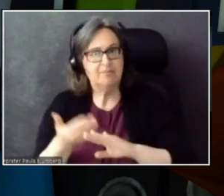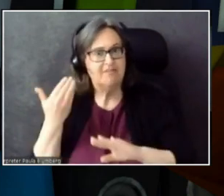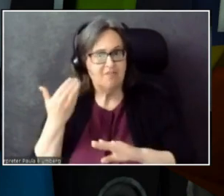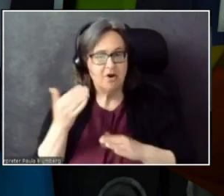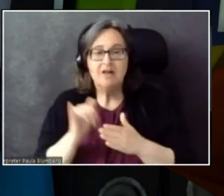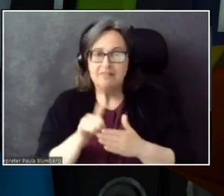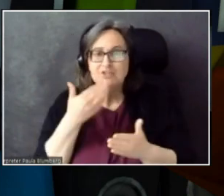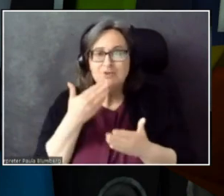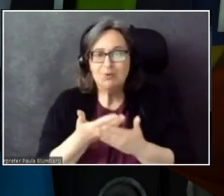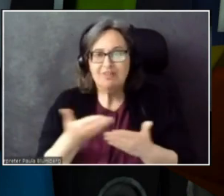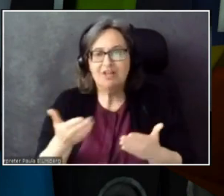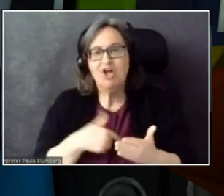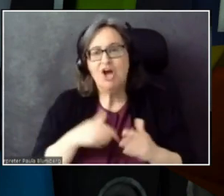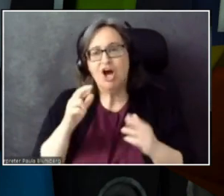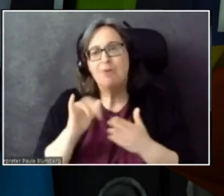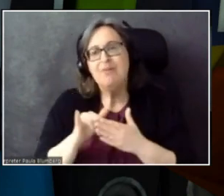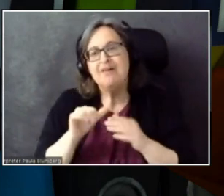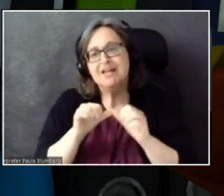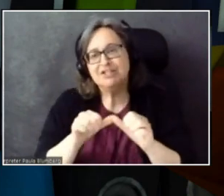And I hope that continues.